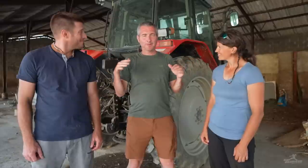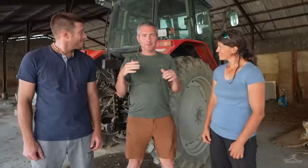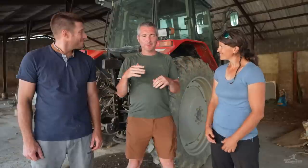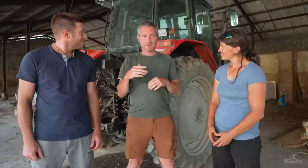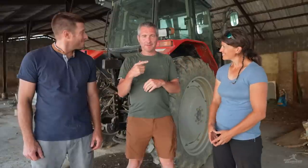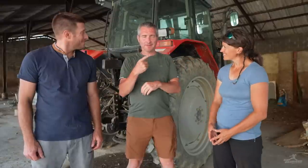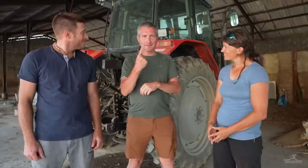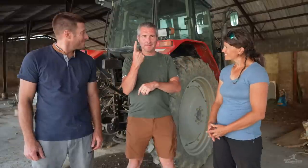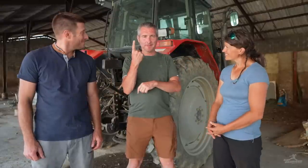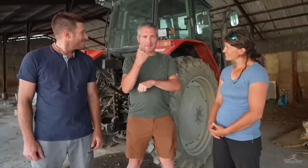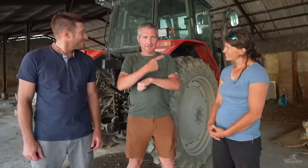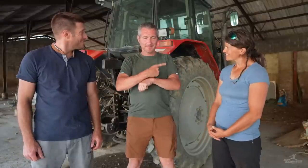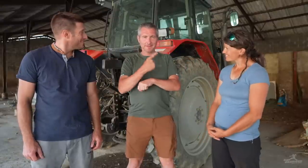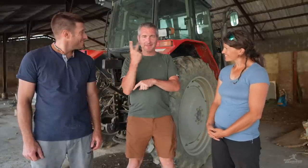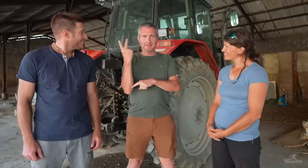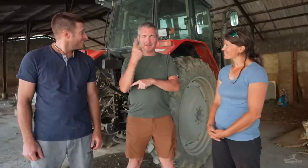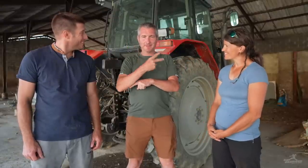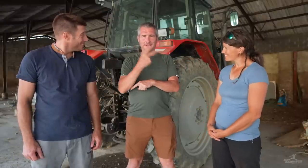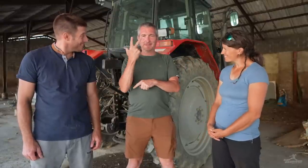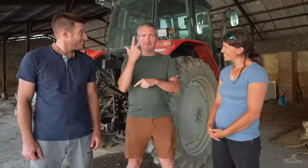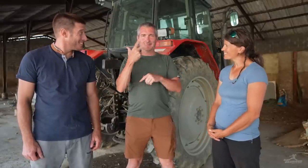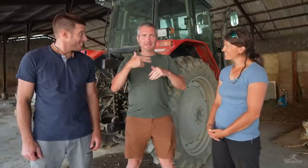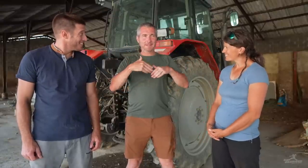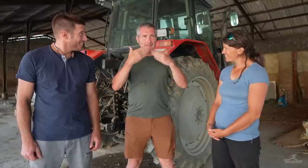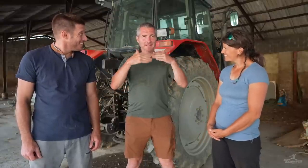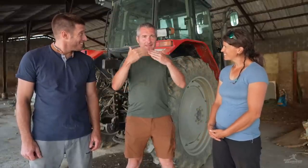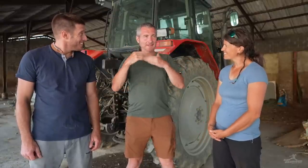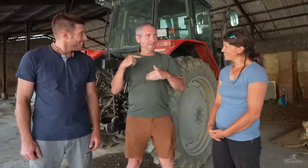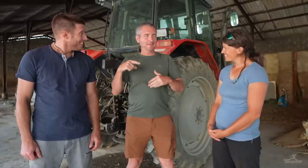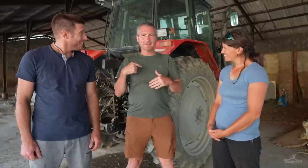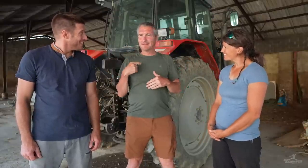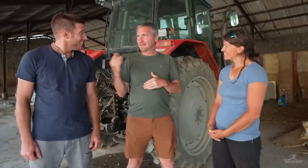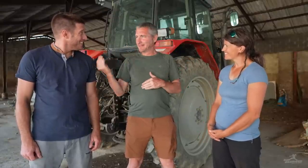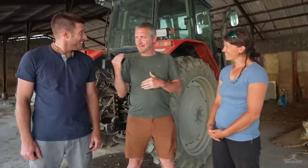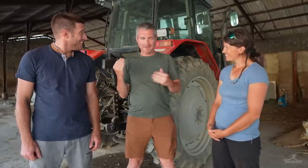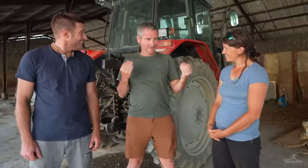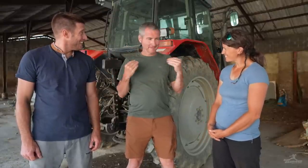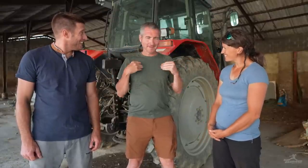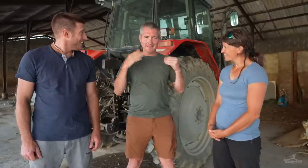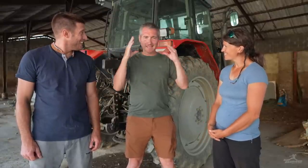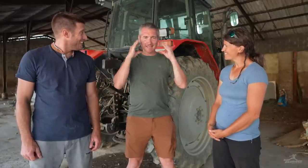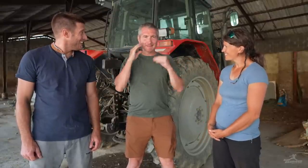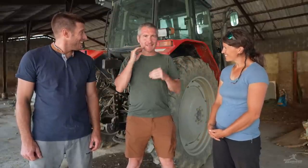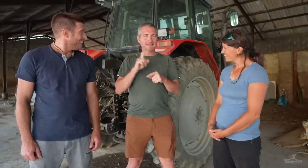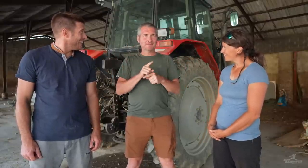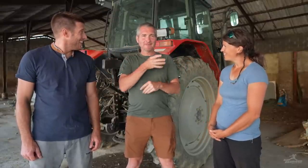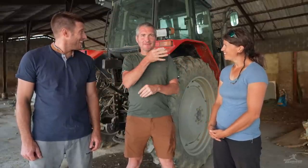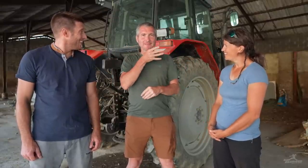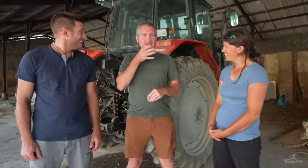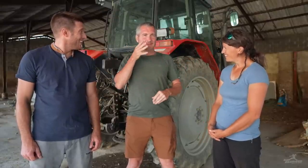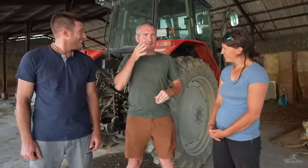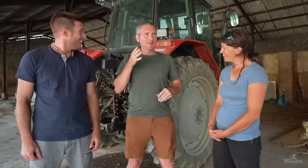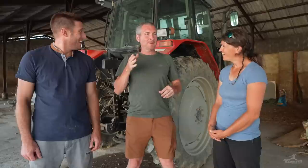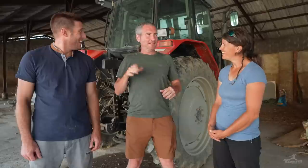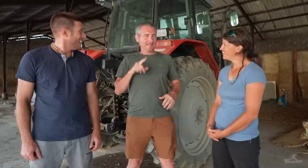It’s been three days, three mornings. You both have given me so much experience in farming.